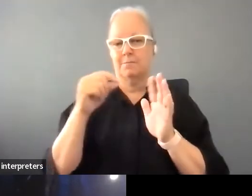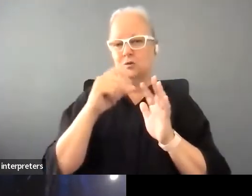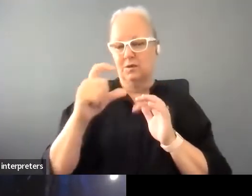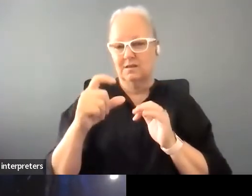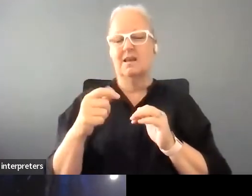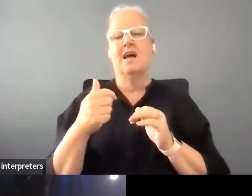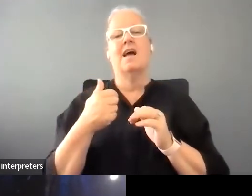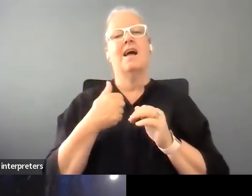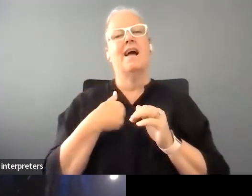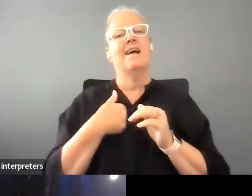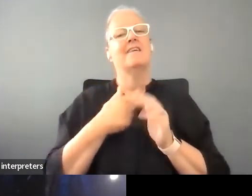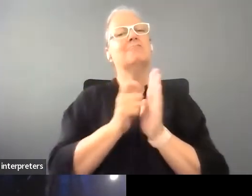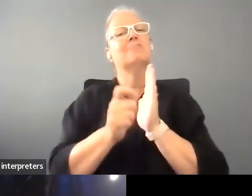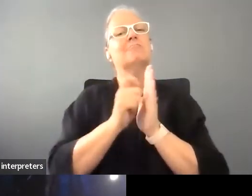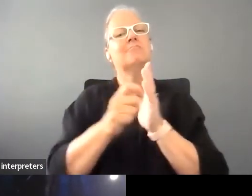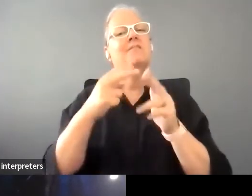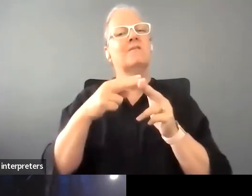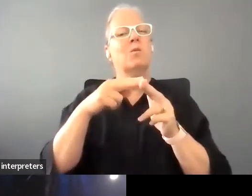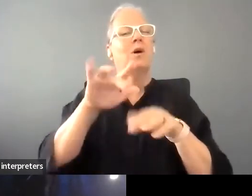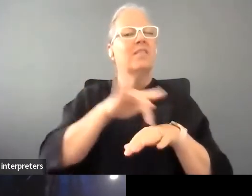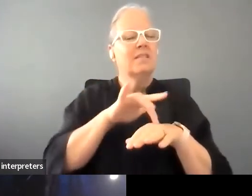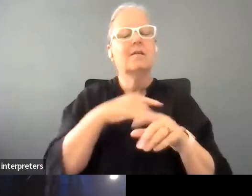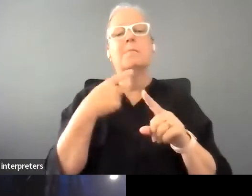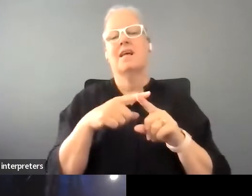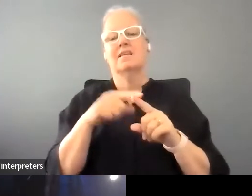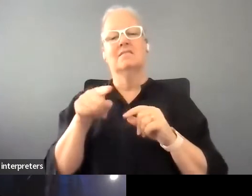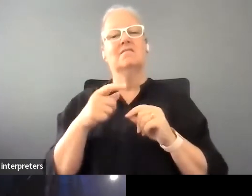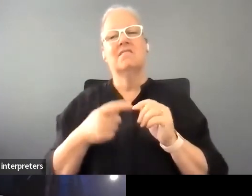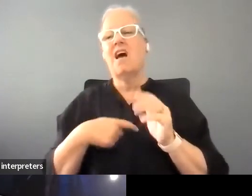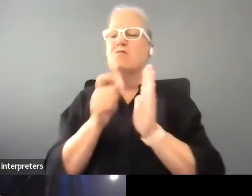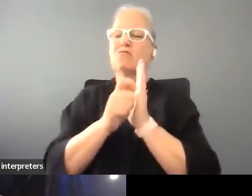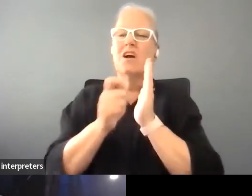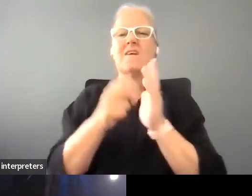and a writer of other things sometimes, but mostly a playwright.